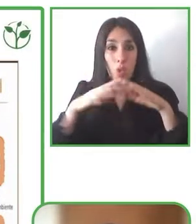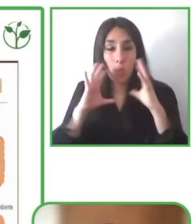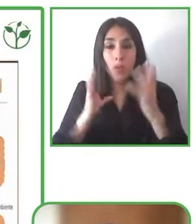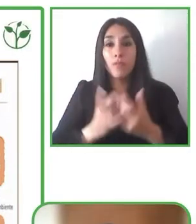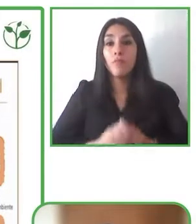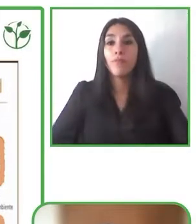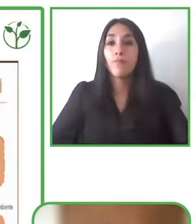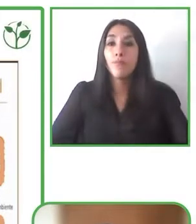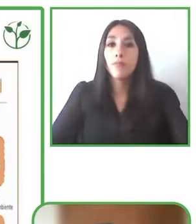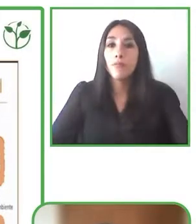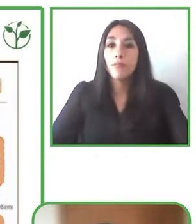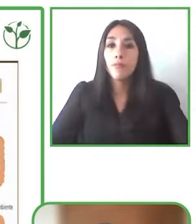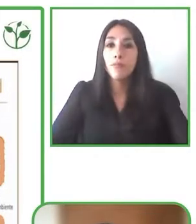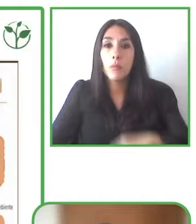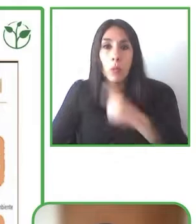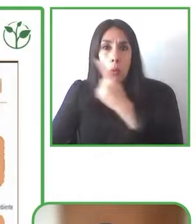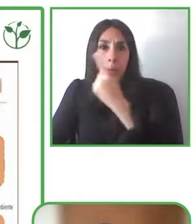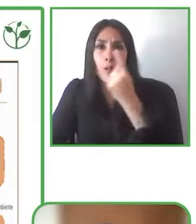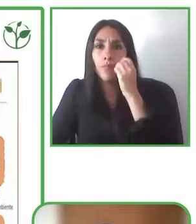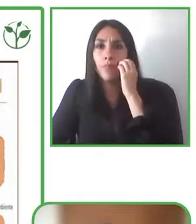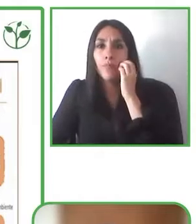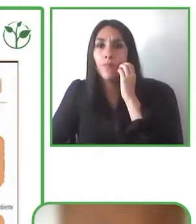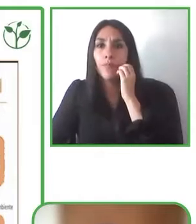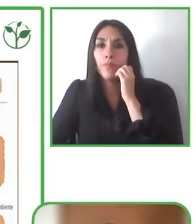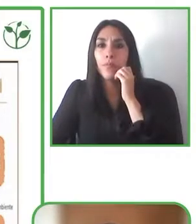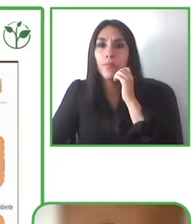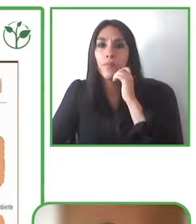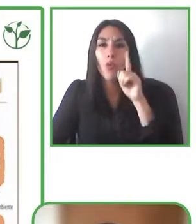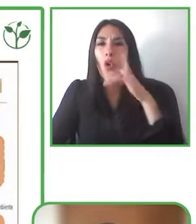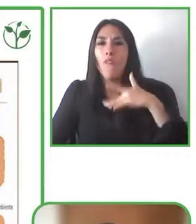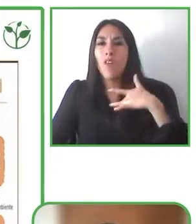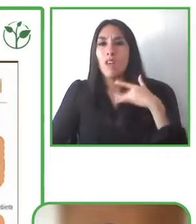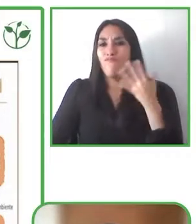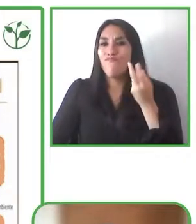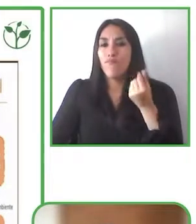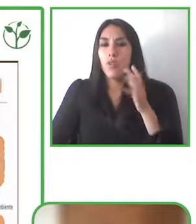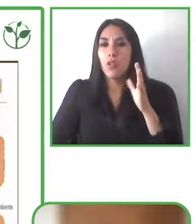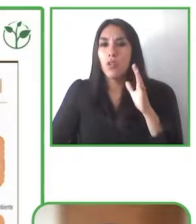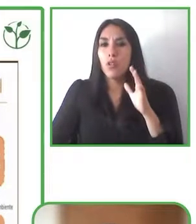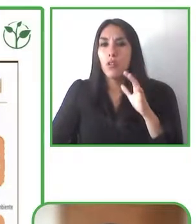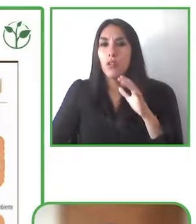feels, and nobody is excluded of all the contribution, the art and culture